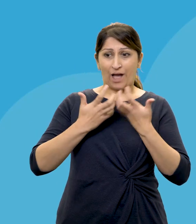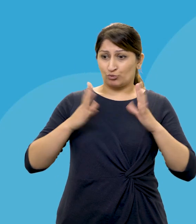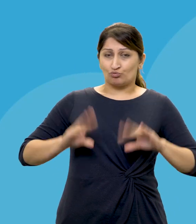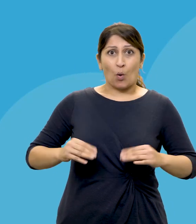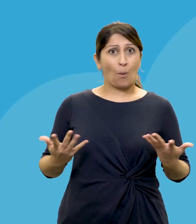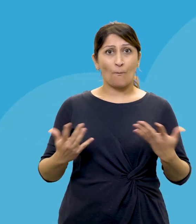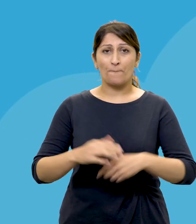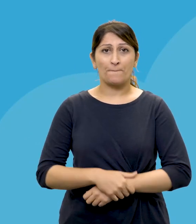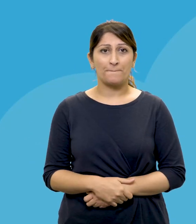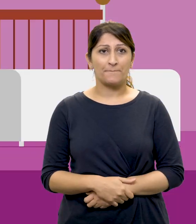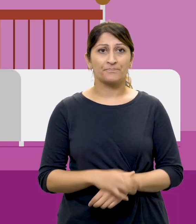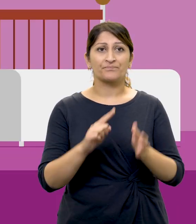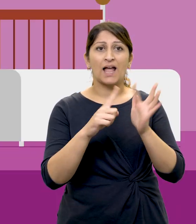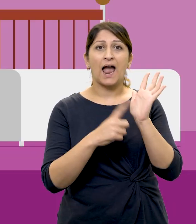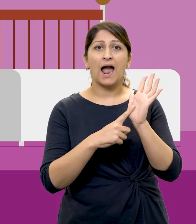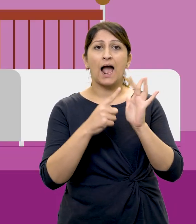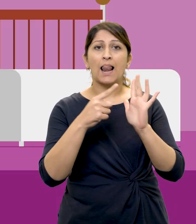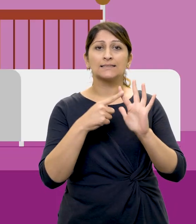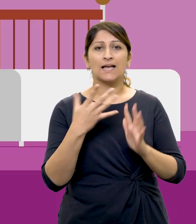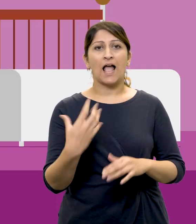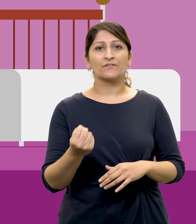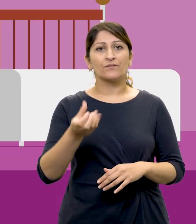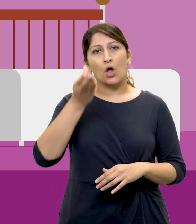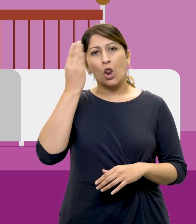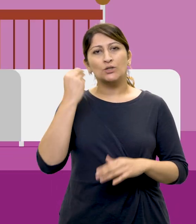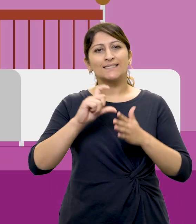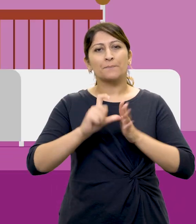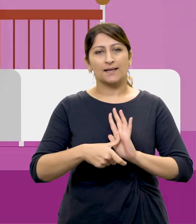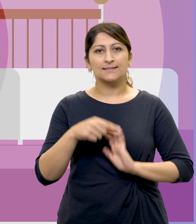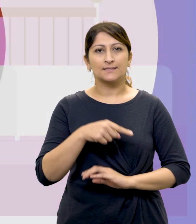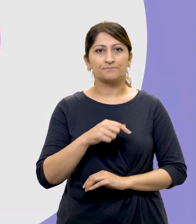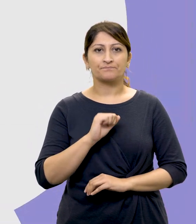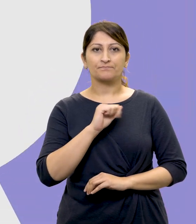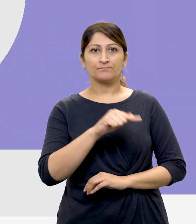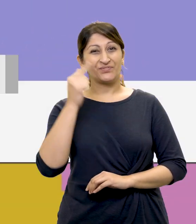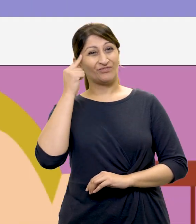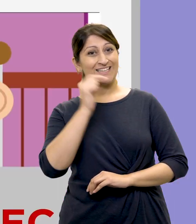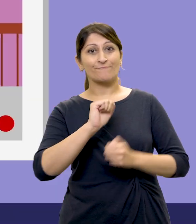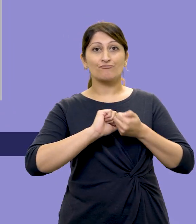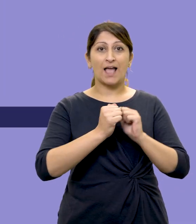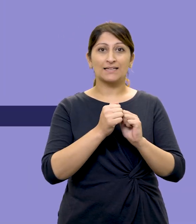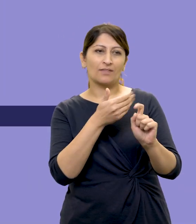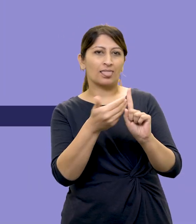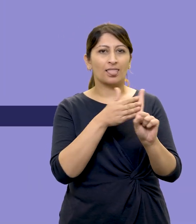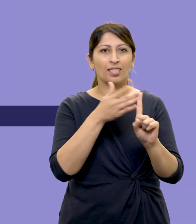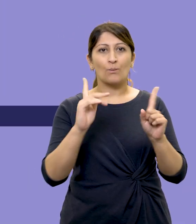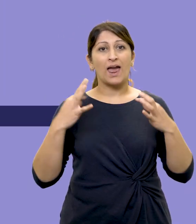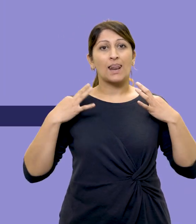stop them. Ellie has a learning disability. Someone she thought was her friend got her to undress